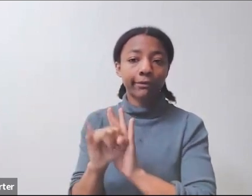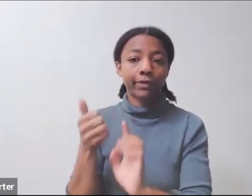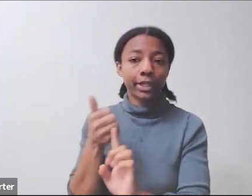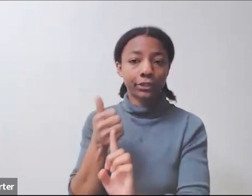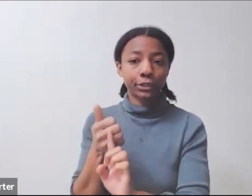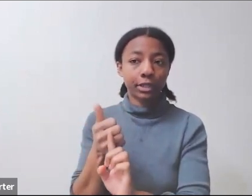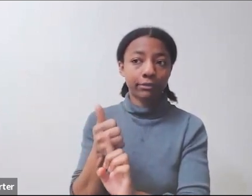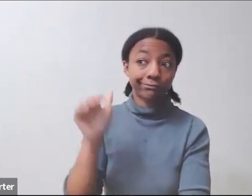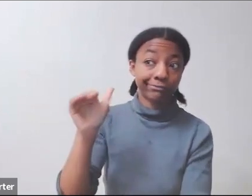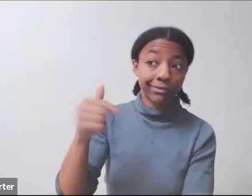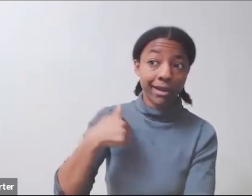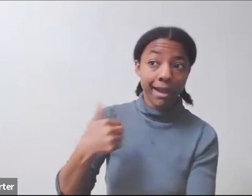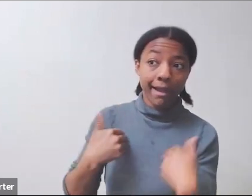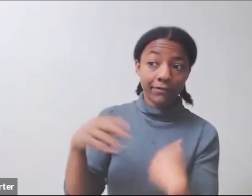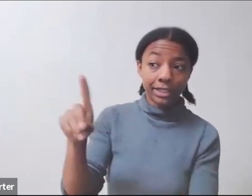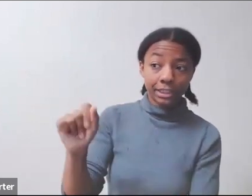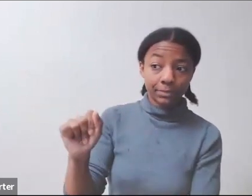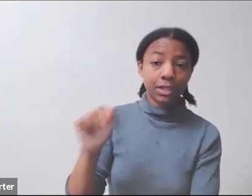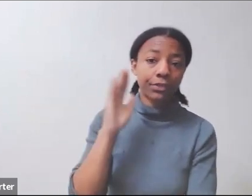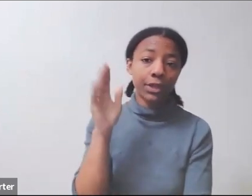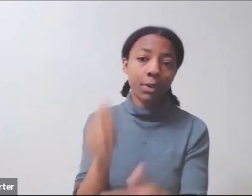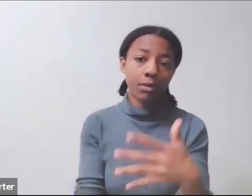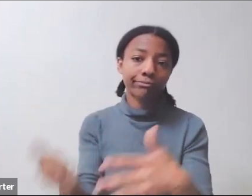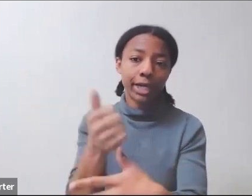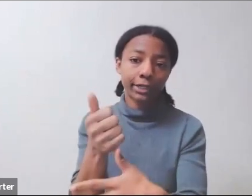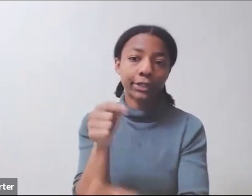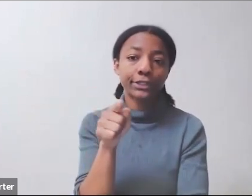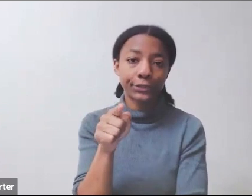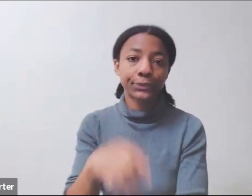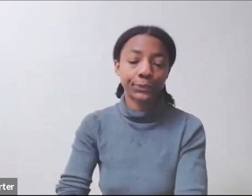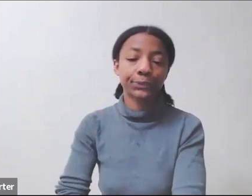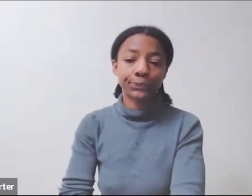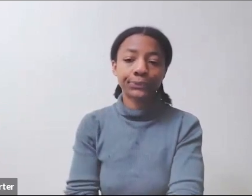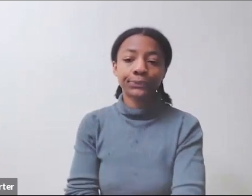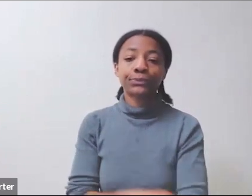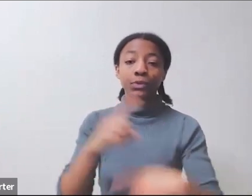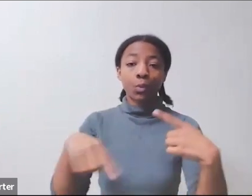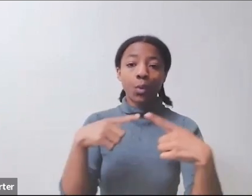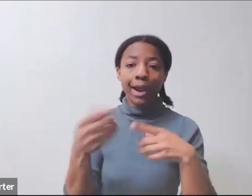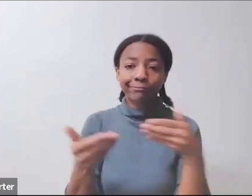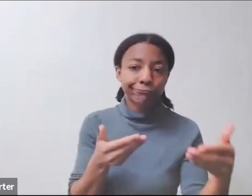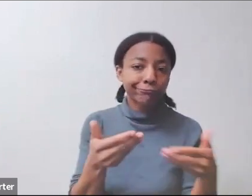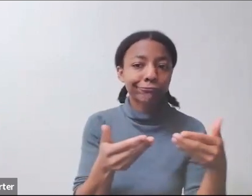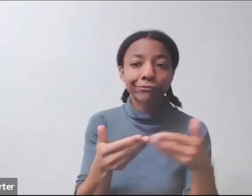There are also ways that you can apply through Schedule A,